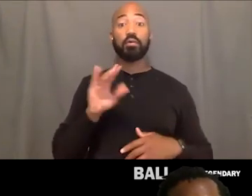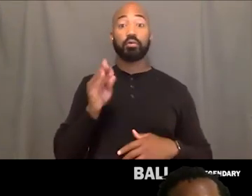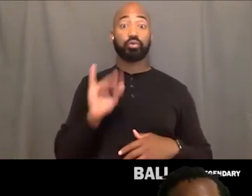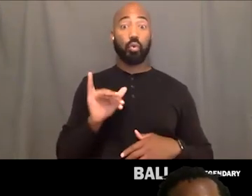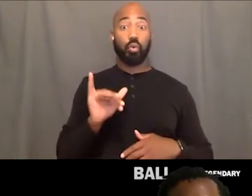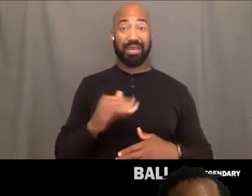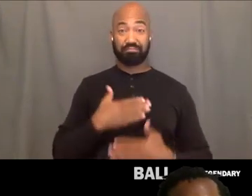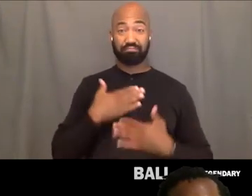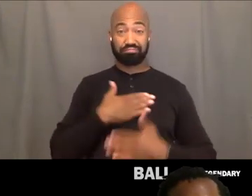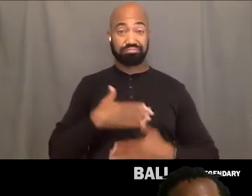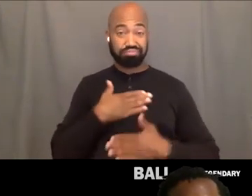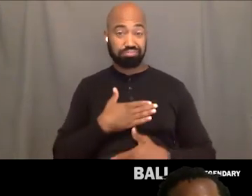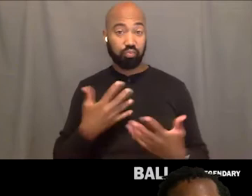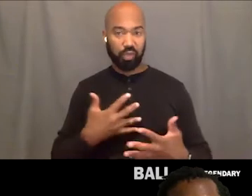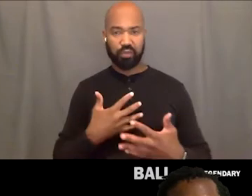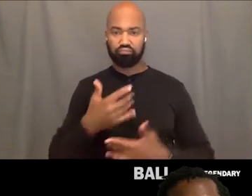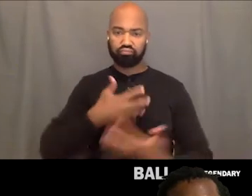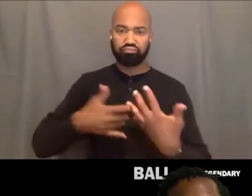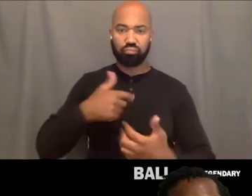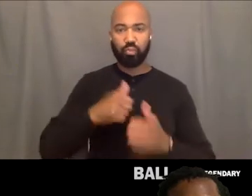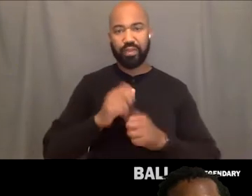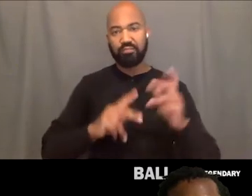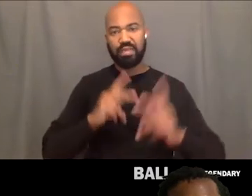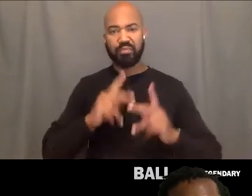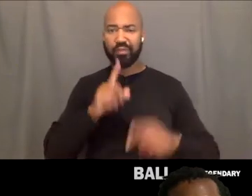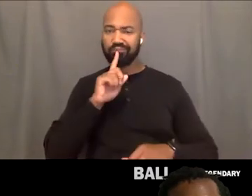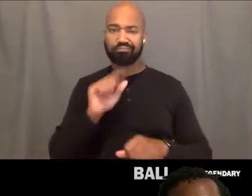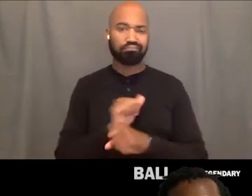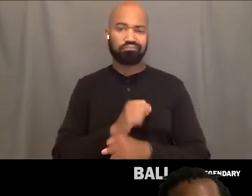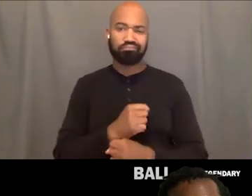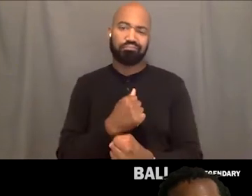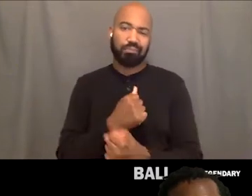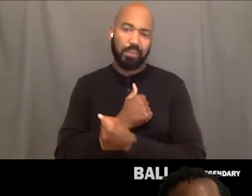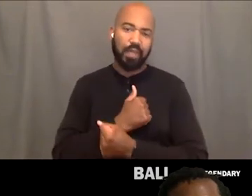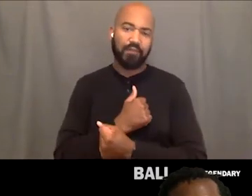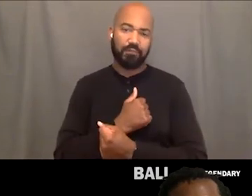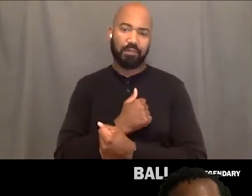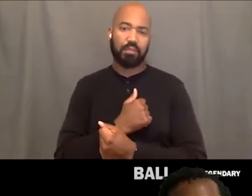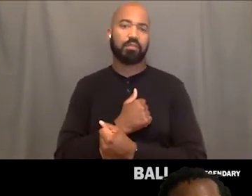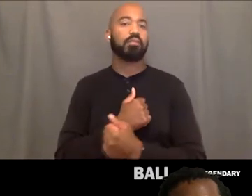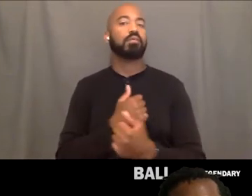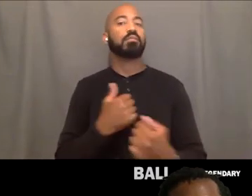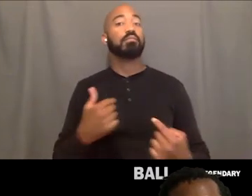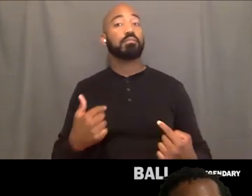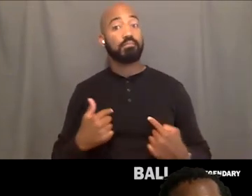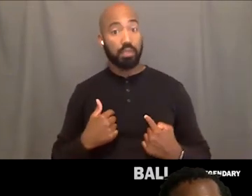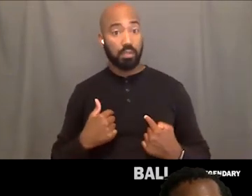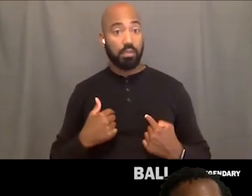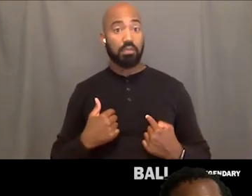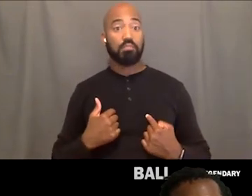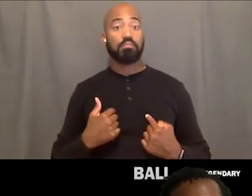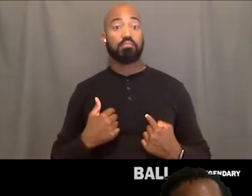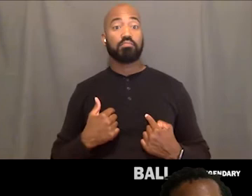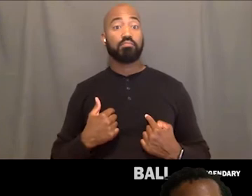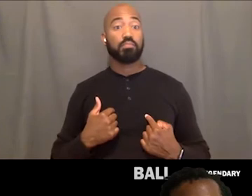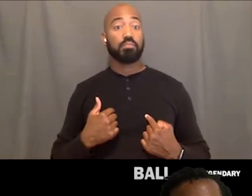with the people that love me the most. Who genuinely love me for my crazy,